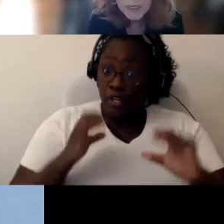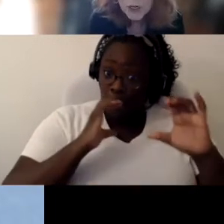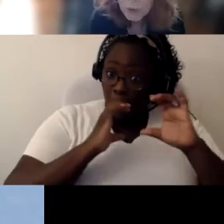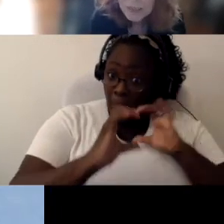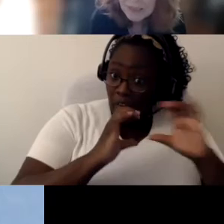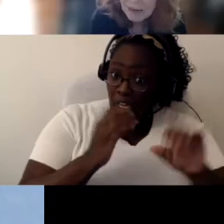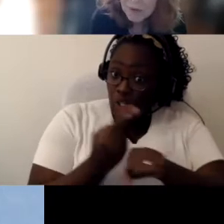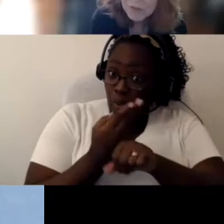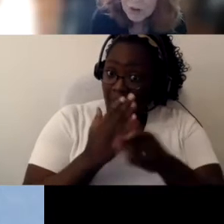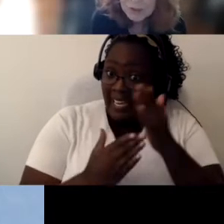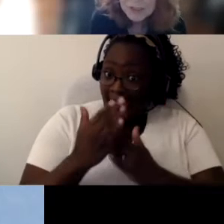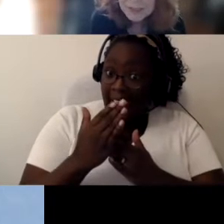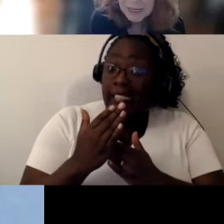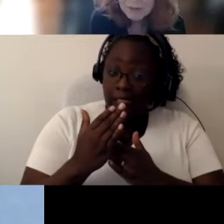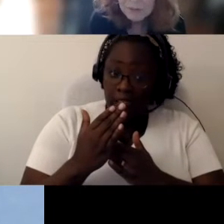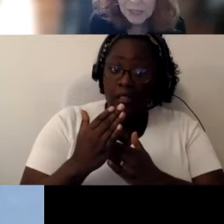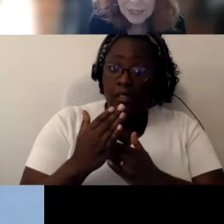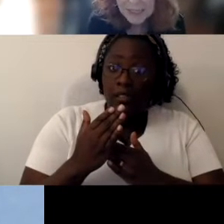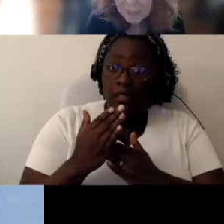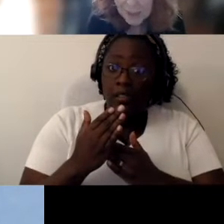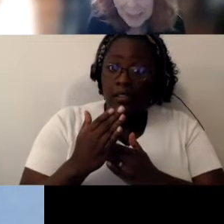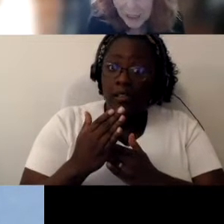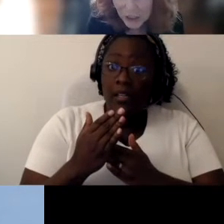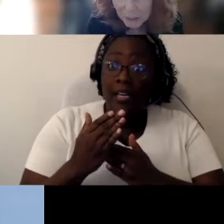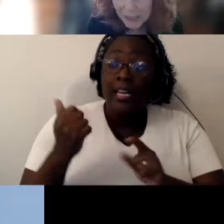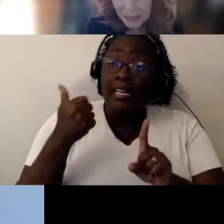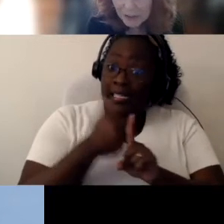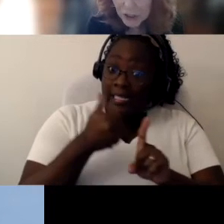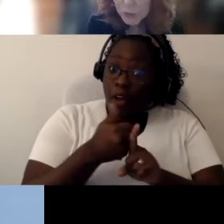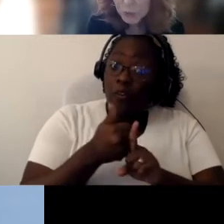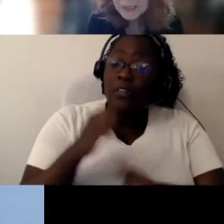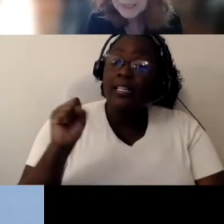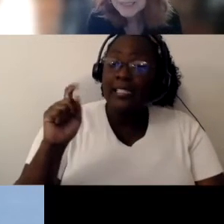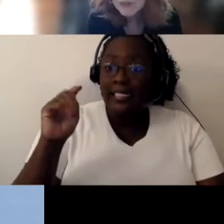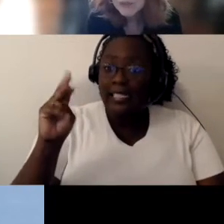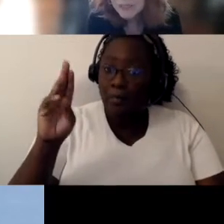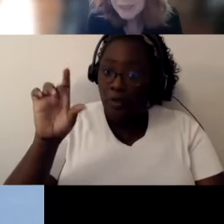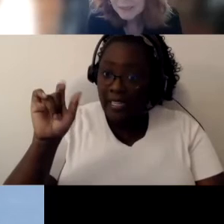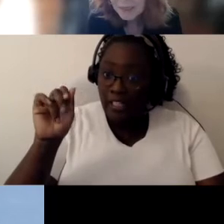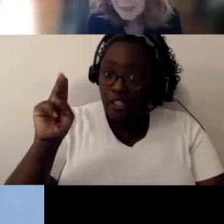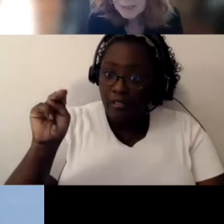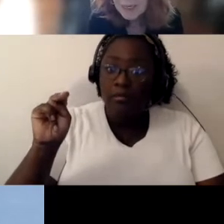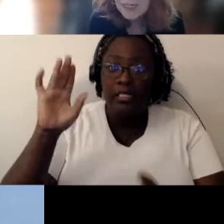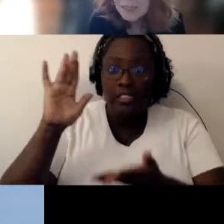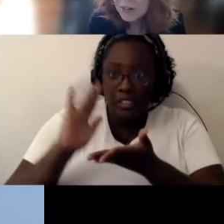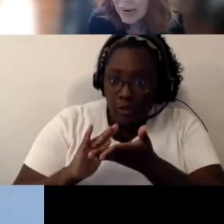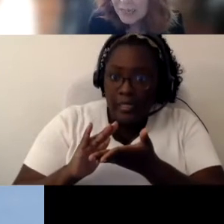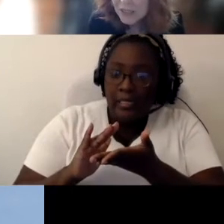We know that some of those self-stimulation behaviors really decrease because the hands